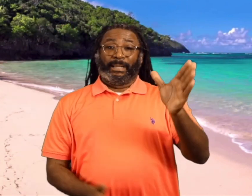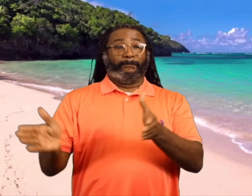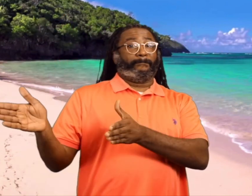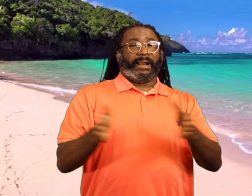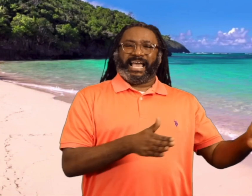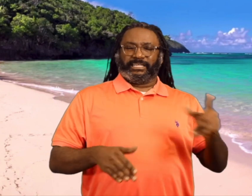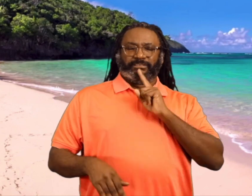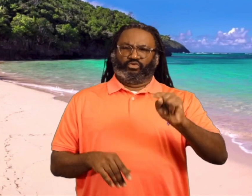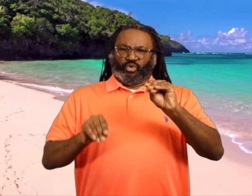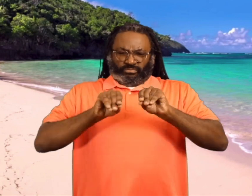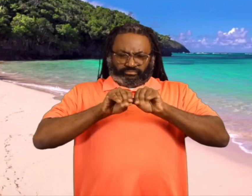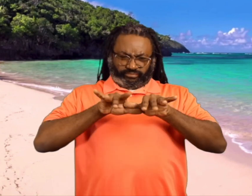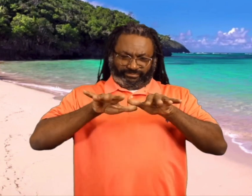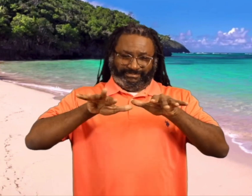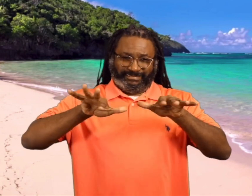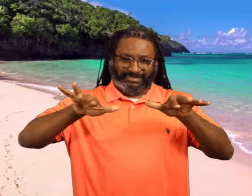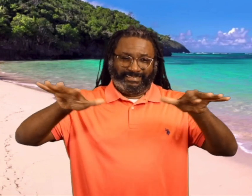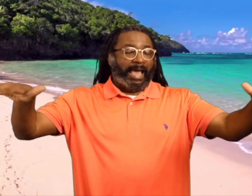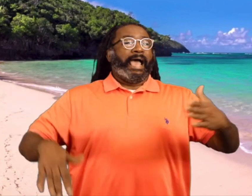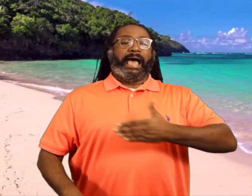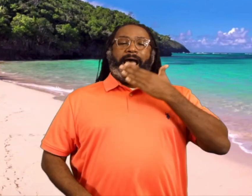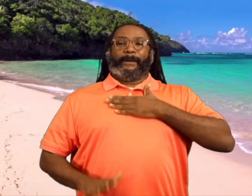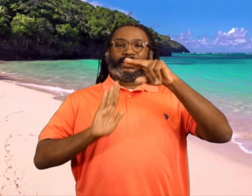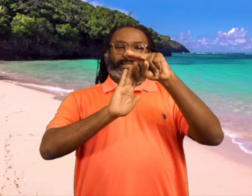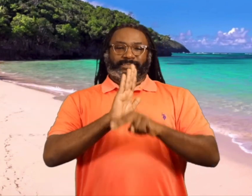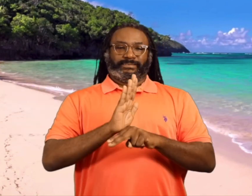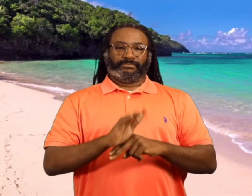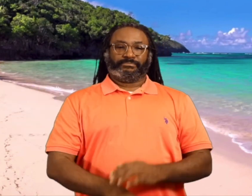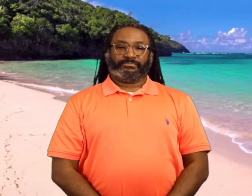His plan is to spread happiness.